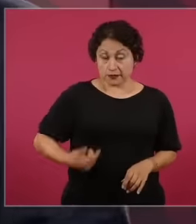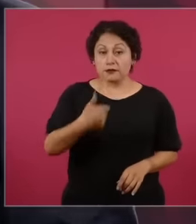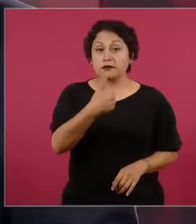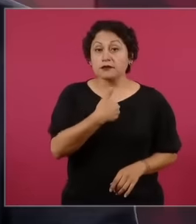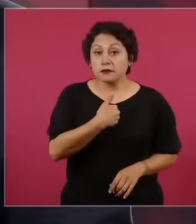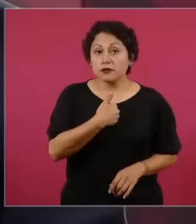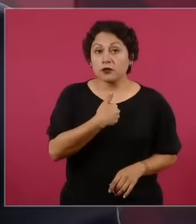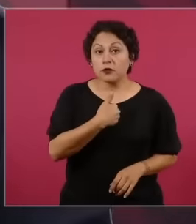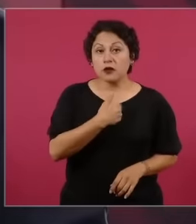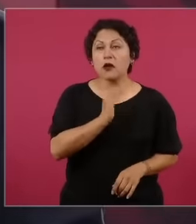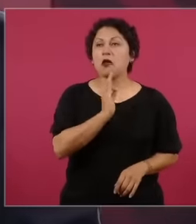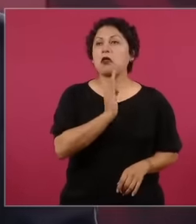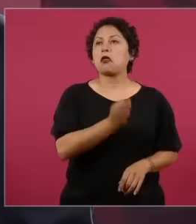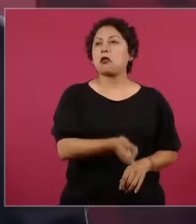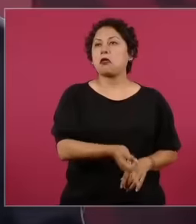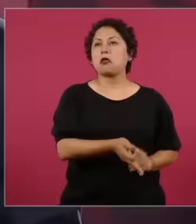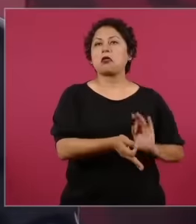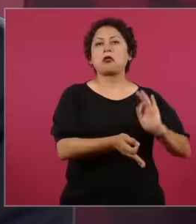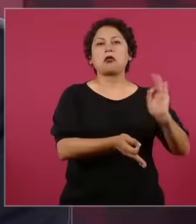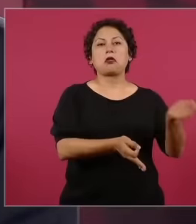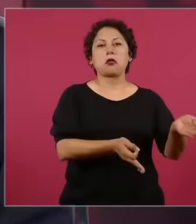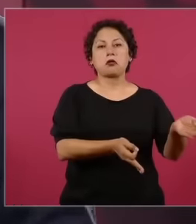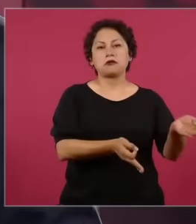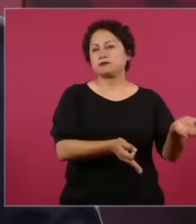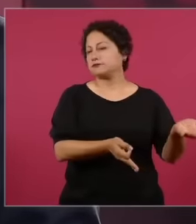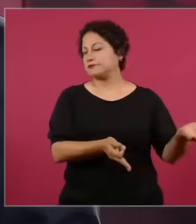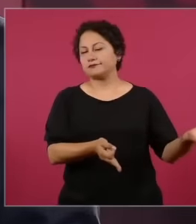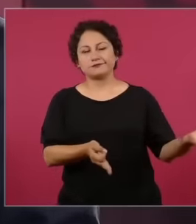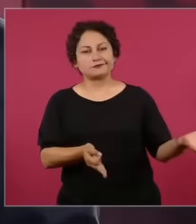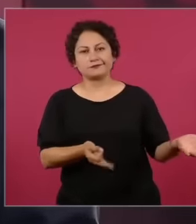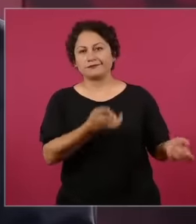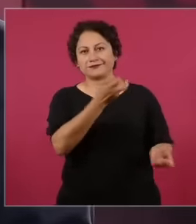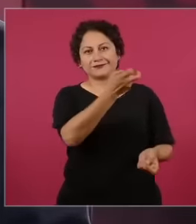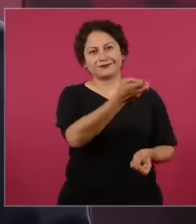allow our Constitution to be violated, what could it put an end to?